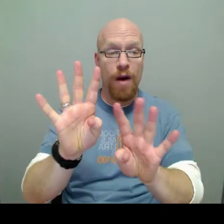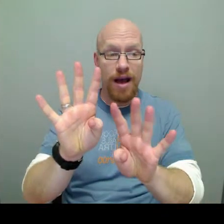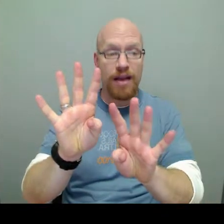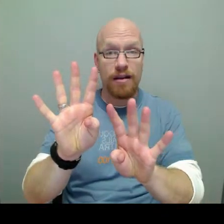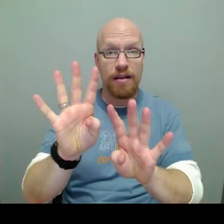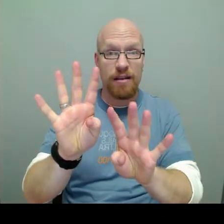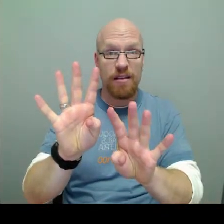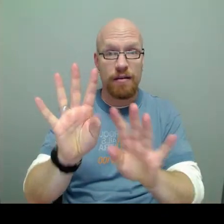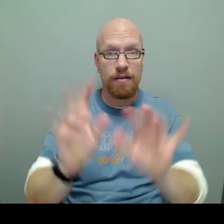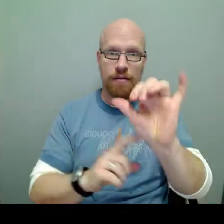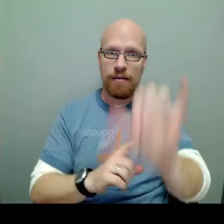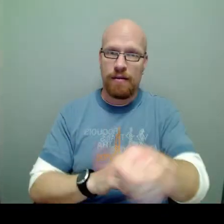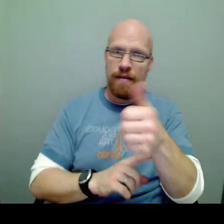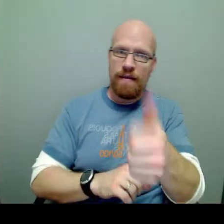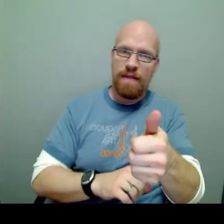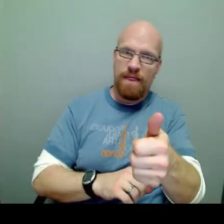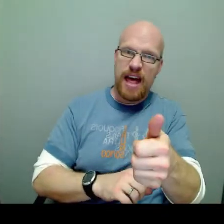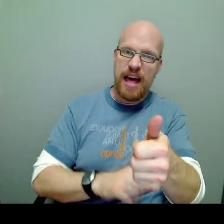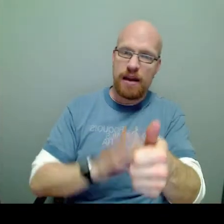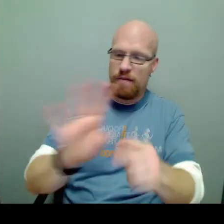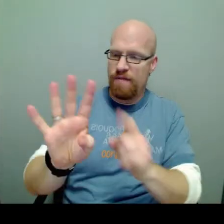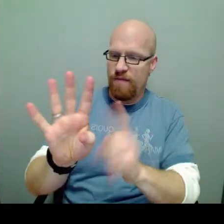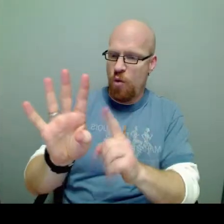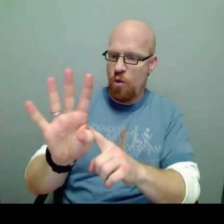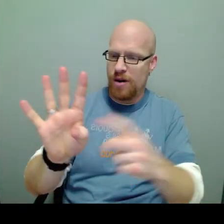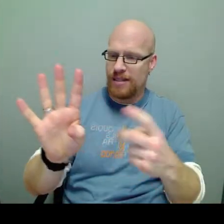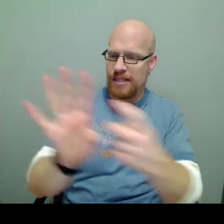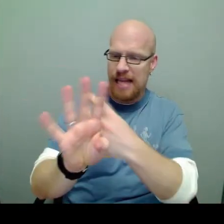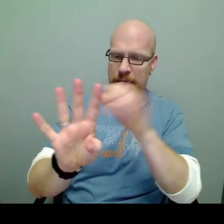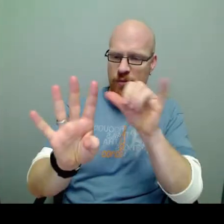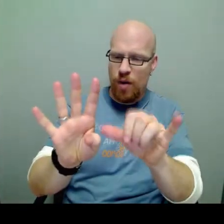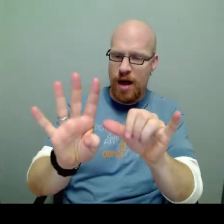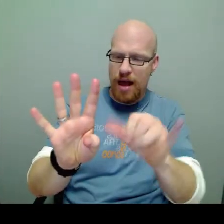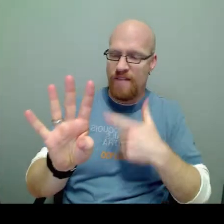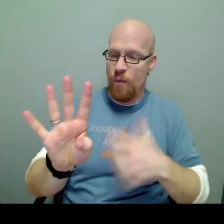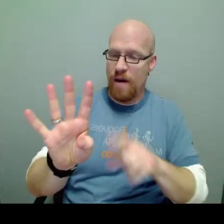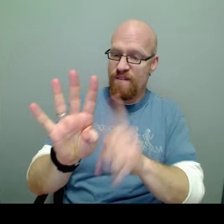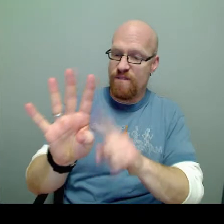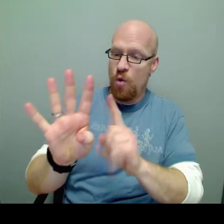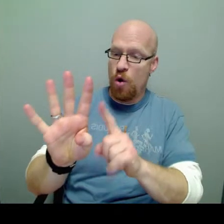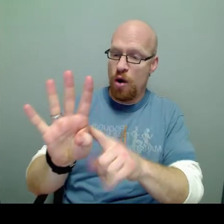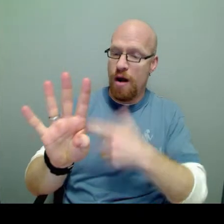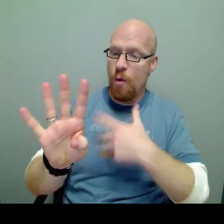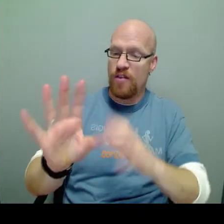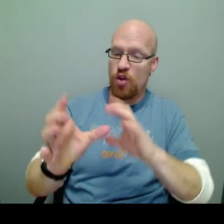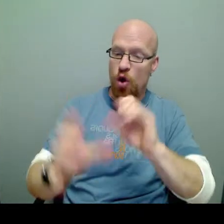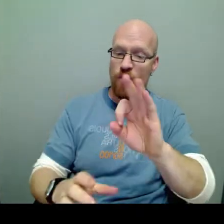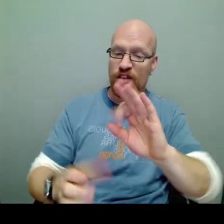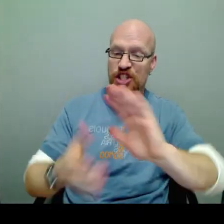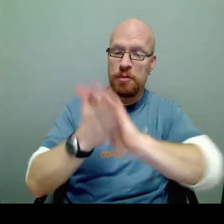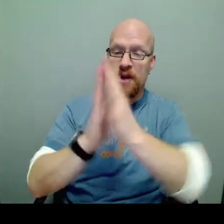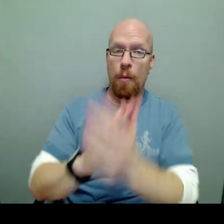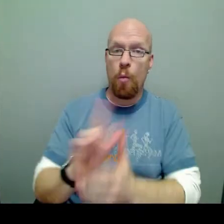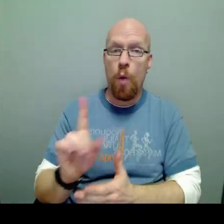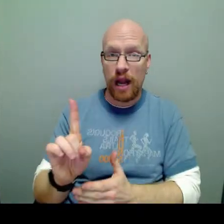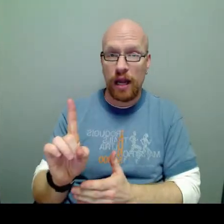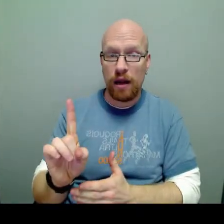4Y, that 4 is times Y. I want 4, I want the coefficient to become 1.